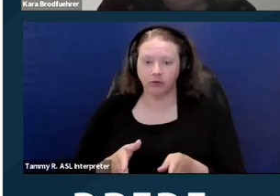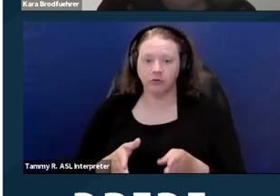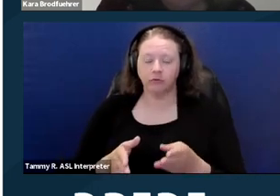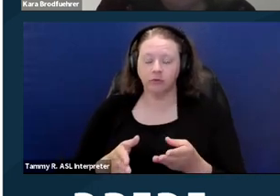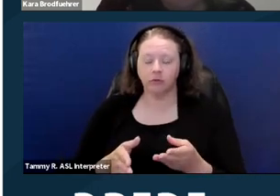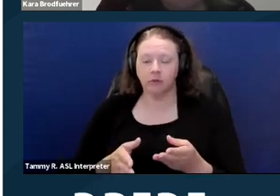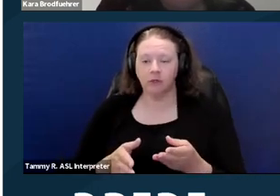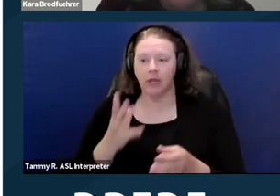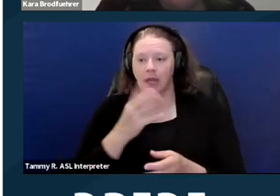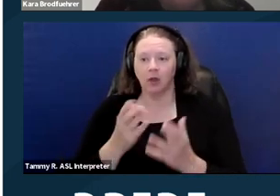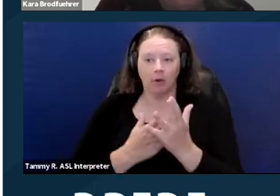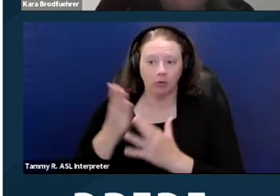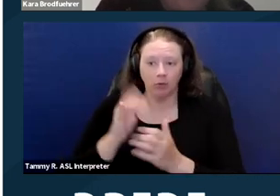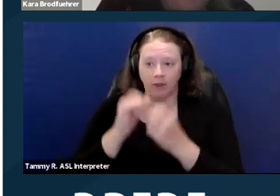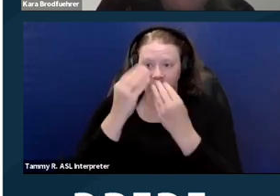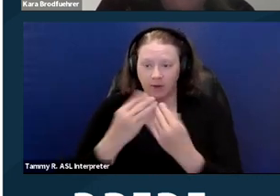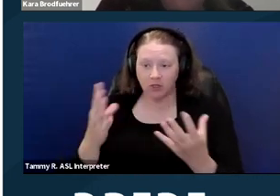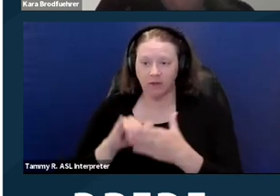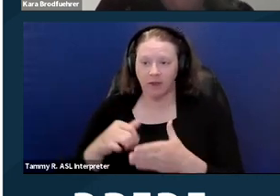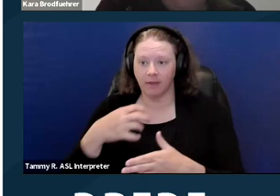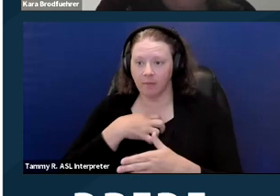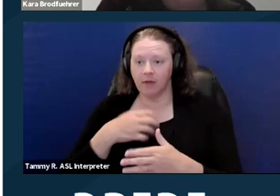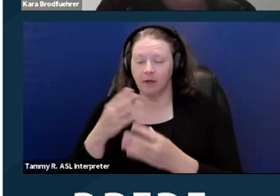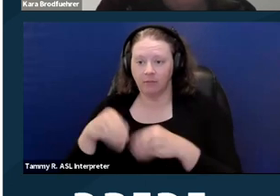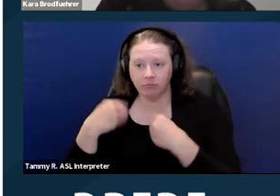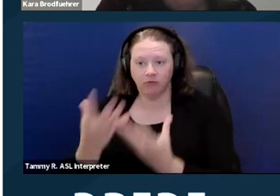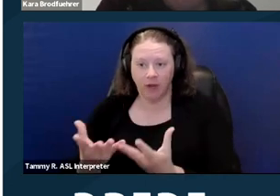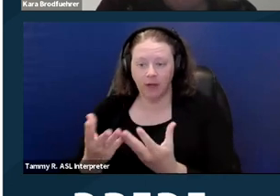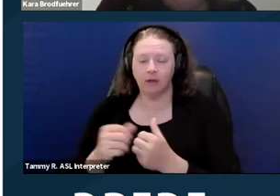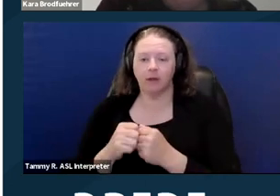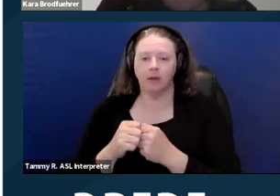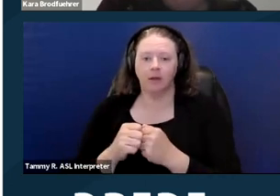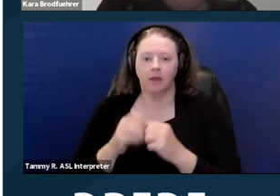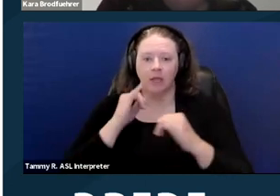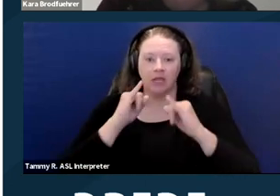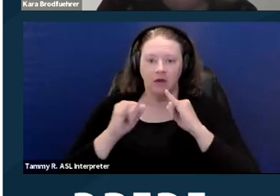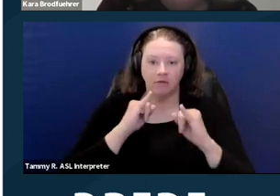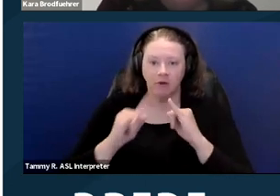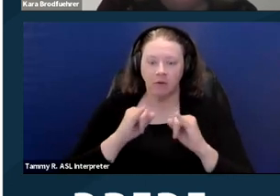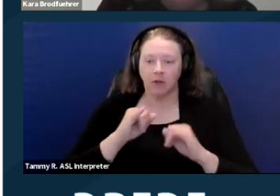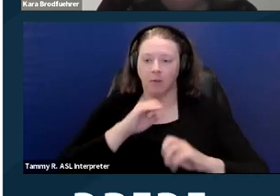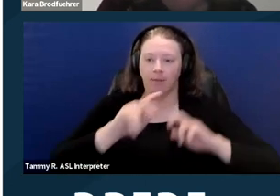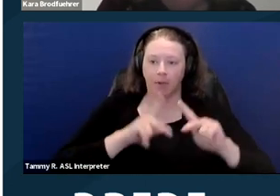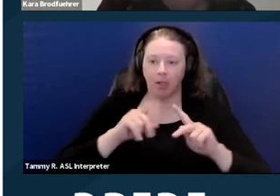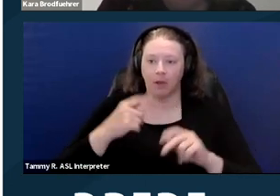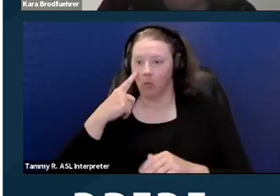and going through the information that the complainant gave, interviewing parties and witnesses,